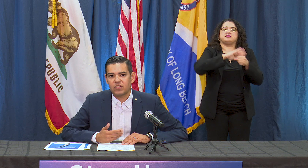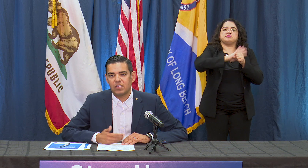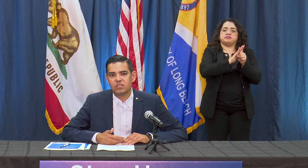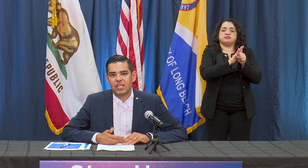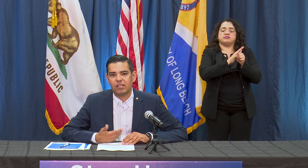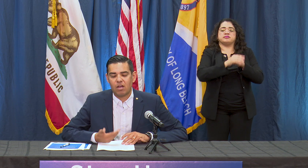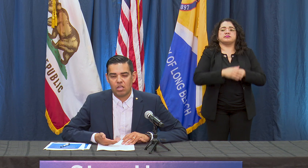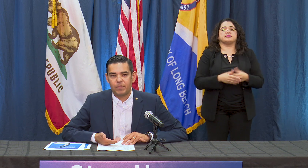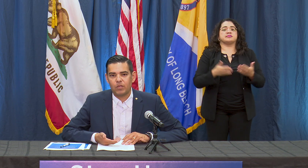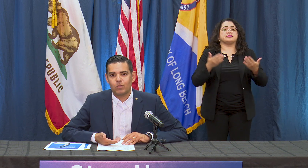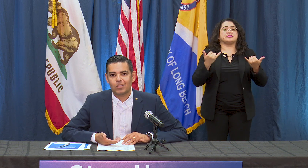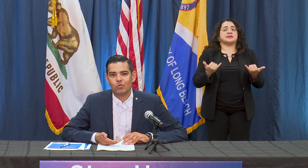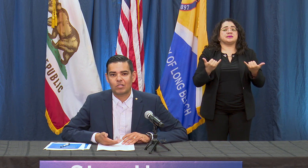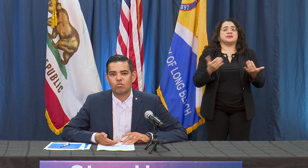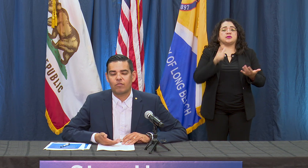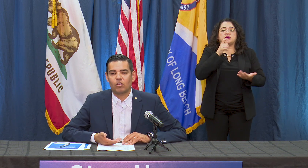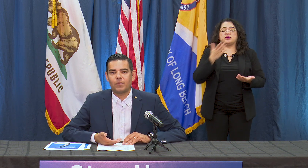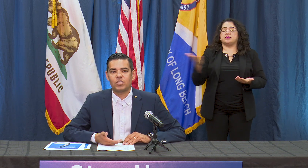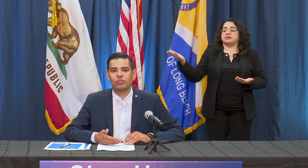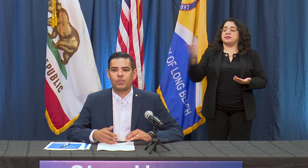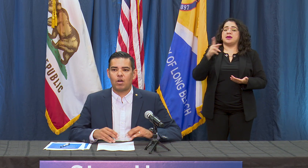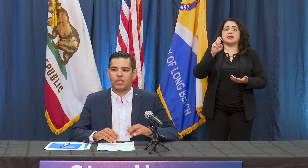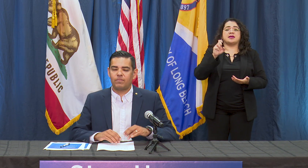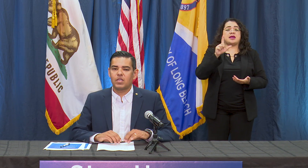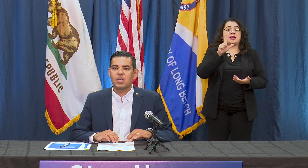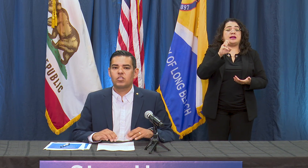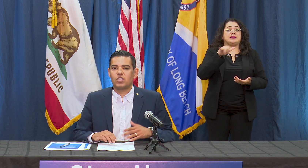is Kelly Colopy who is the Director of our Long Beach Health Department, she's